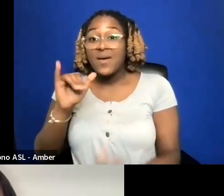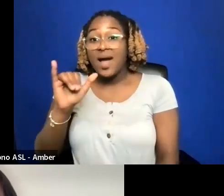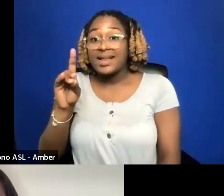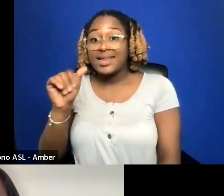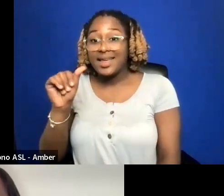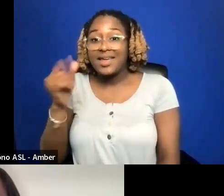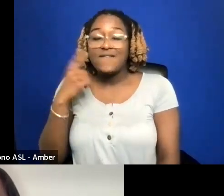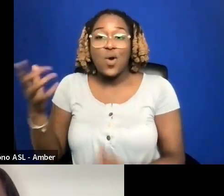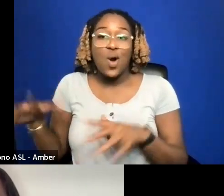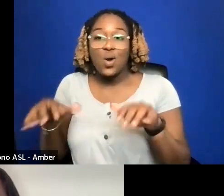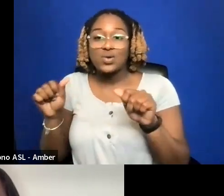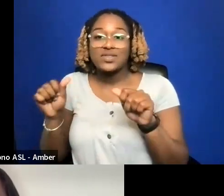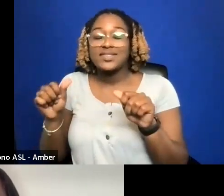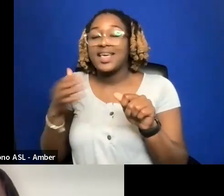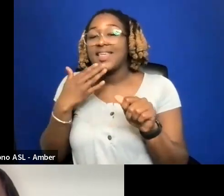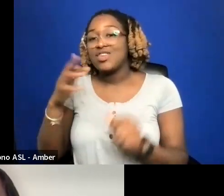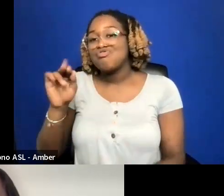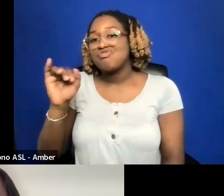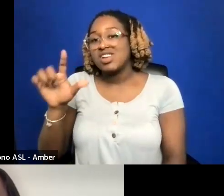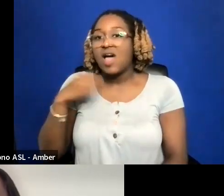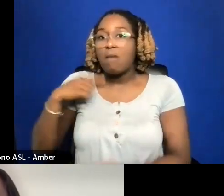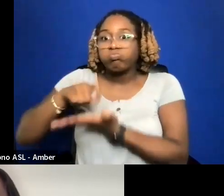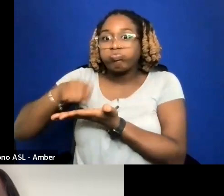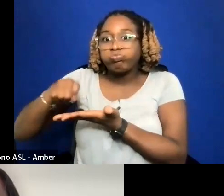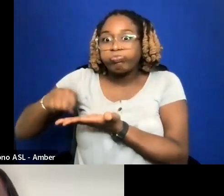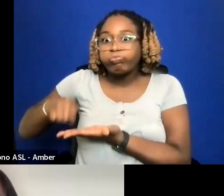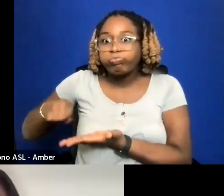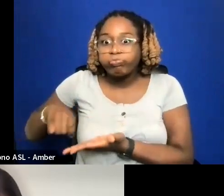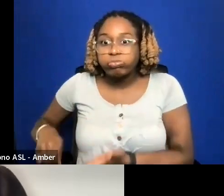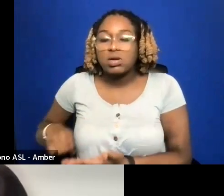I'M TAKING NOTES AS I'M SURE .